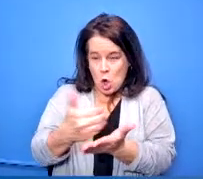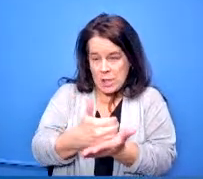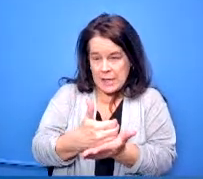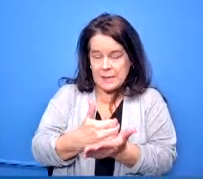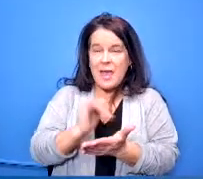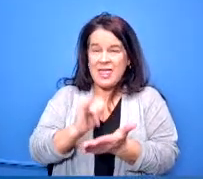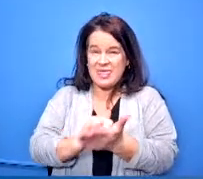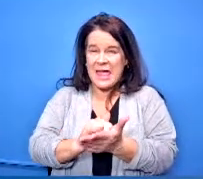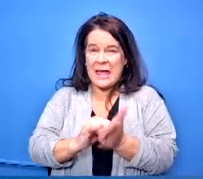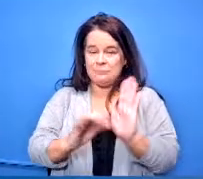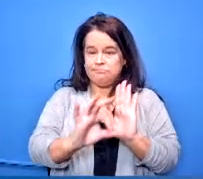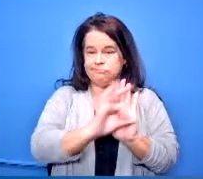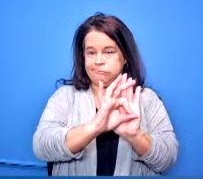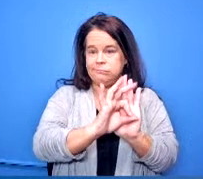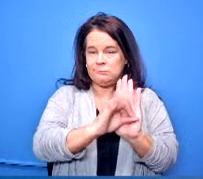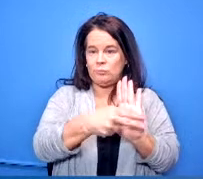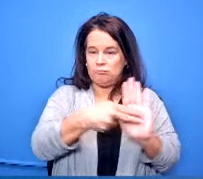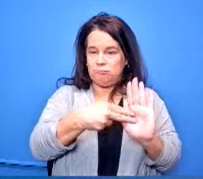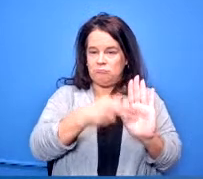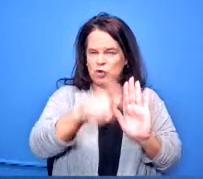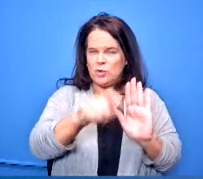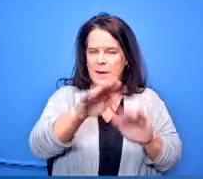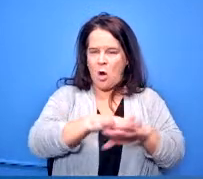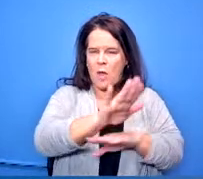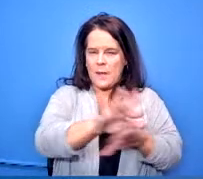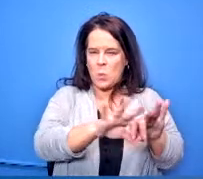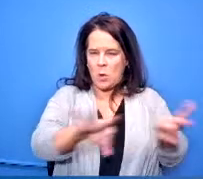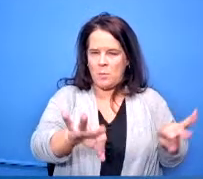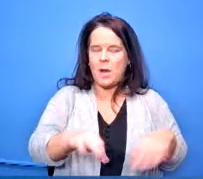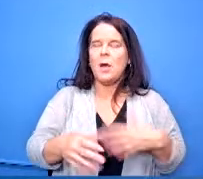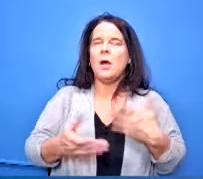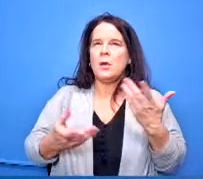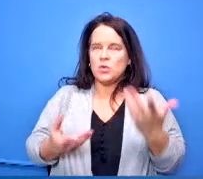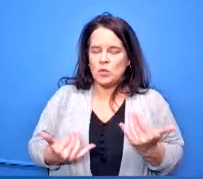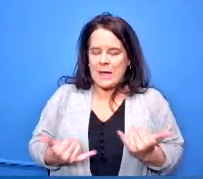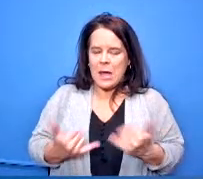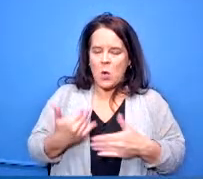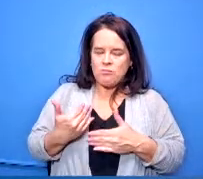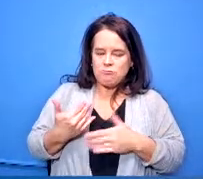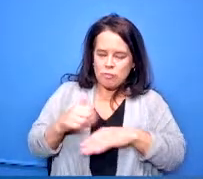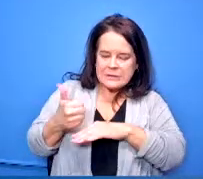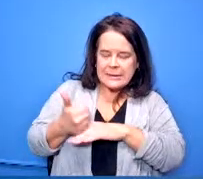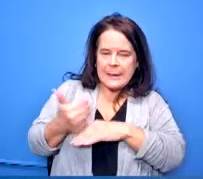on their diplomas so we've got a process in place to make sure that that happens for this year